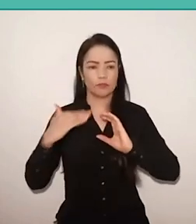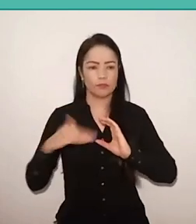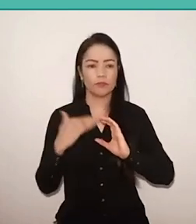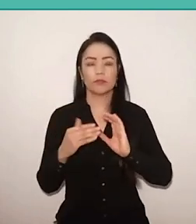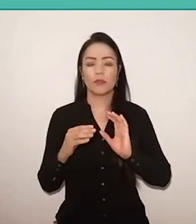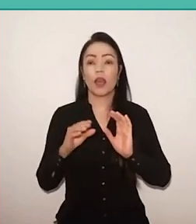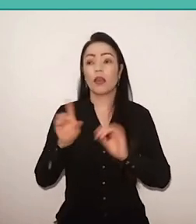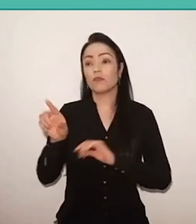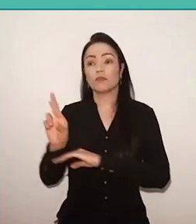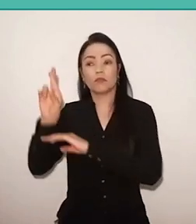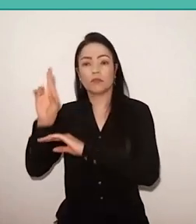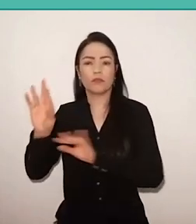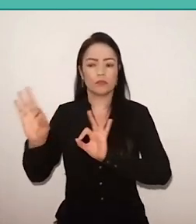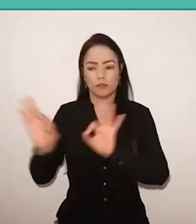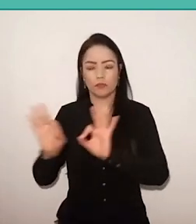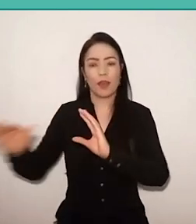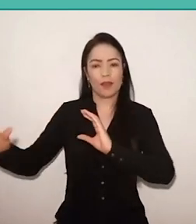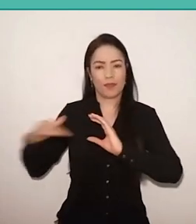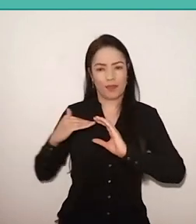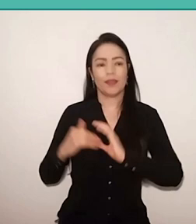Sergio will start bringing to us